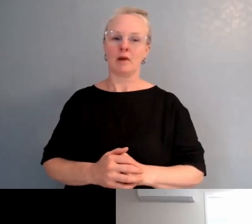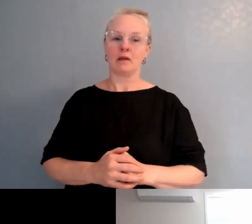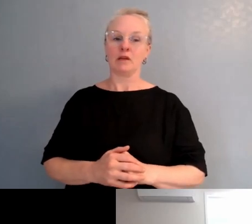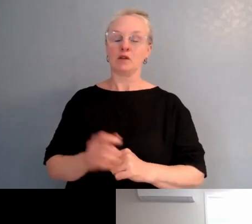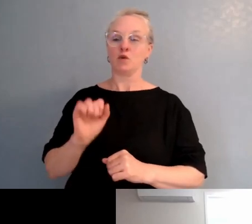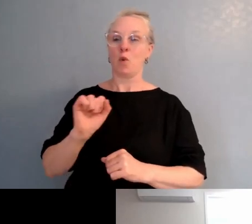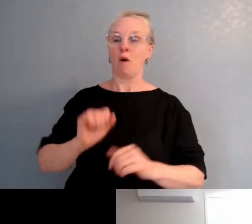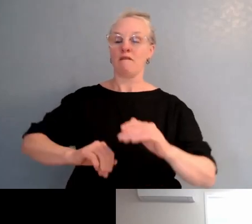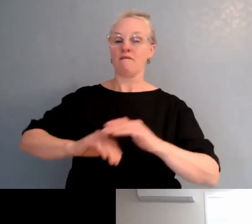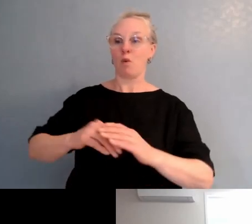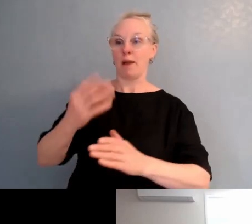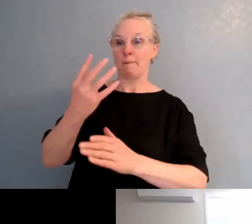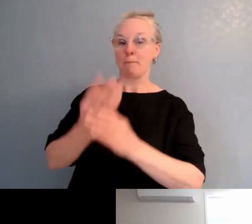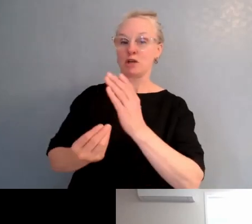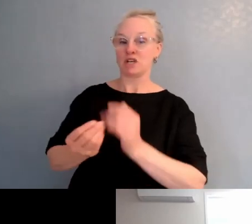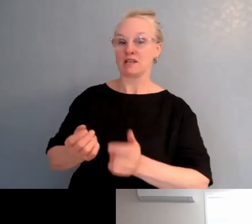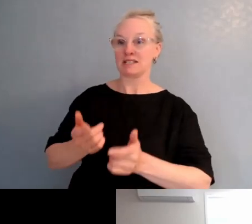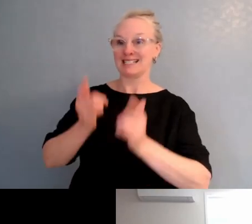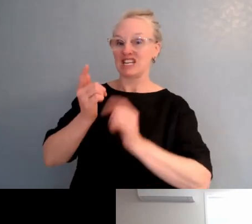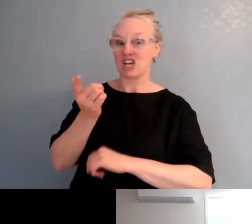to continue to grow Reo capability.